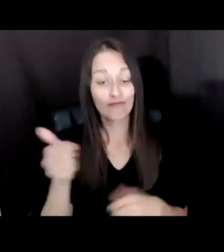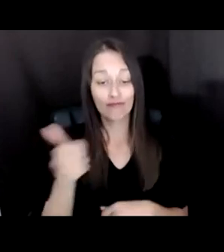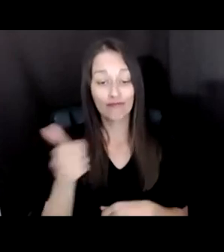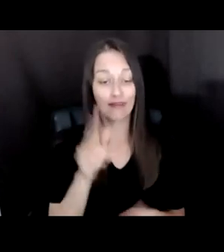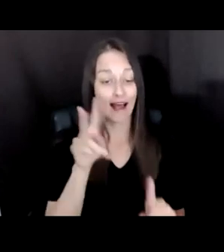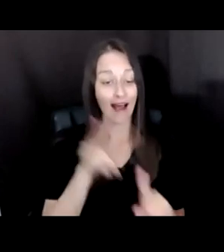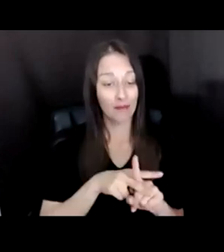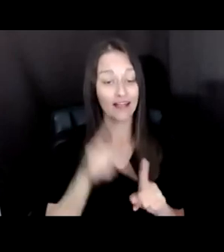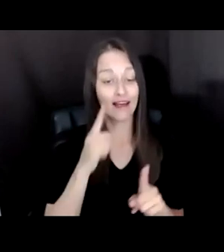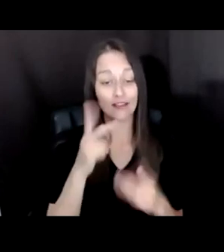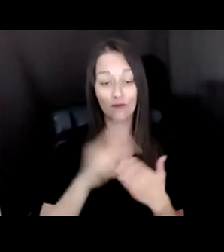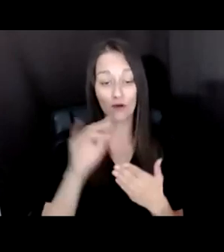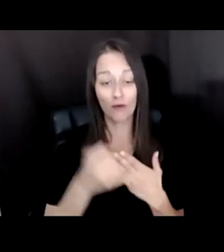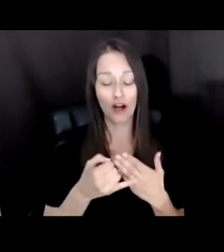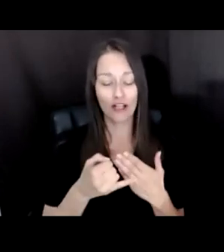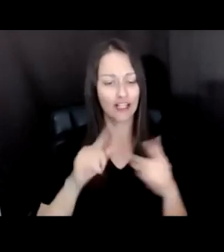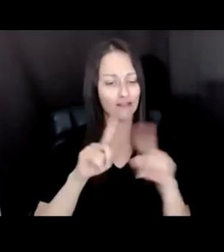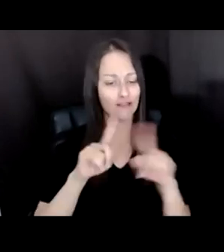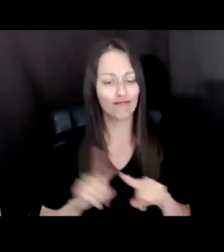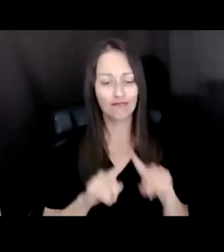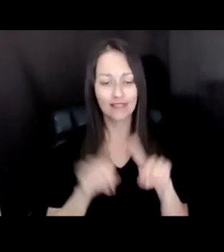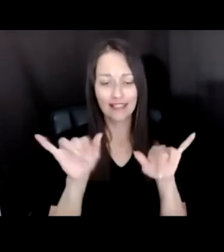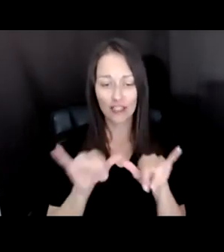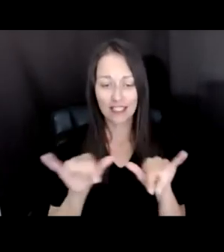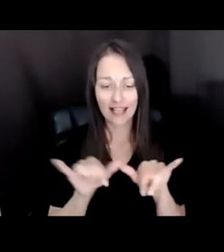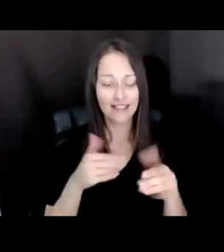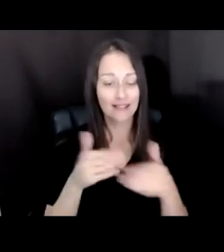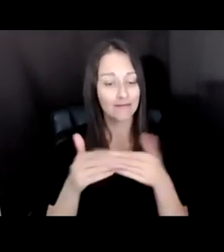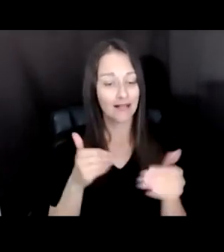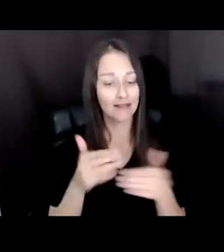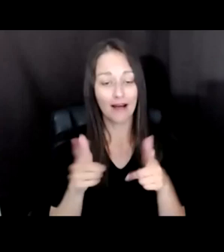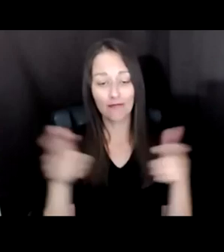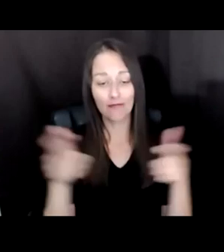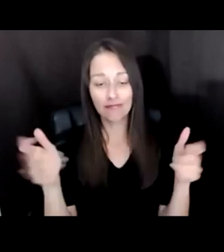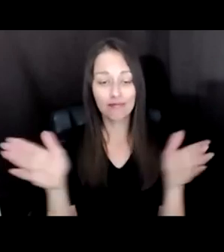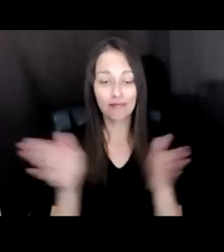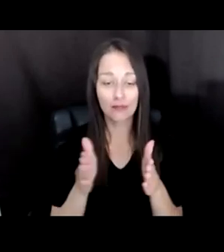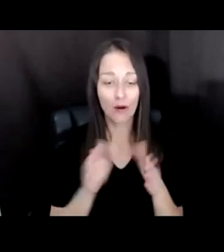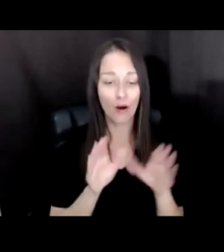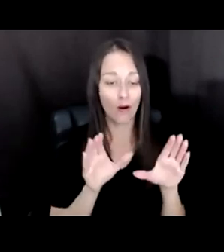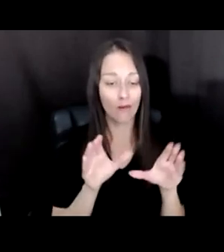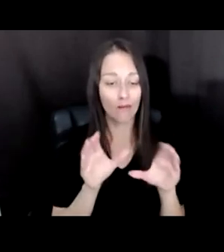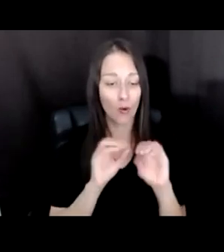FROM A VARIETY OF ORGANIZATIONS LARGE AND SMALL, IN RURAL AND URBAN COMMUNITIES ALIKE.